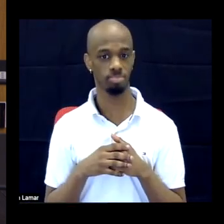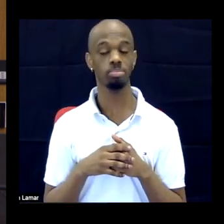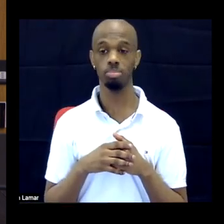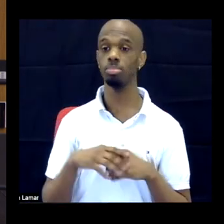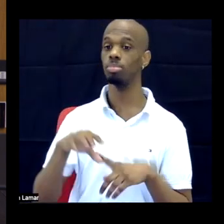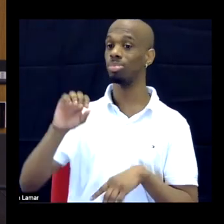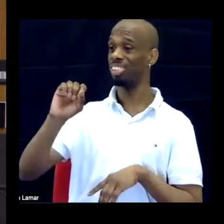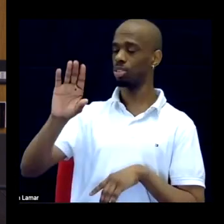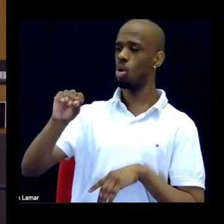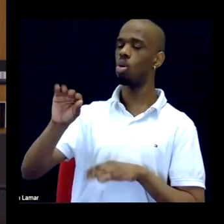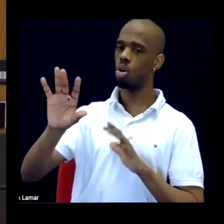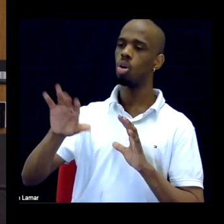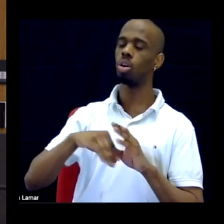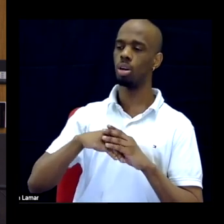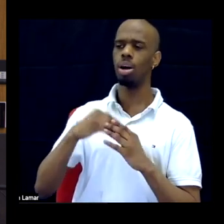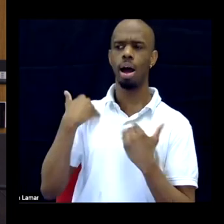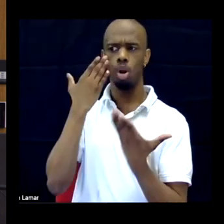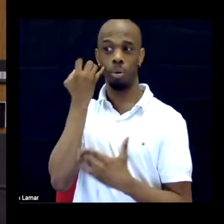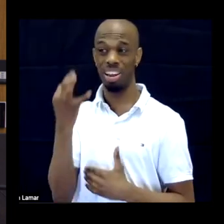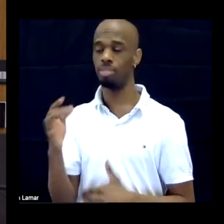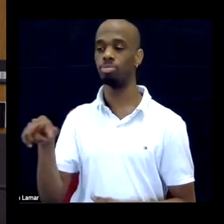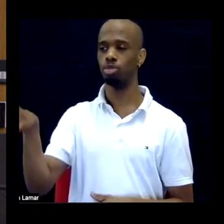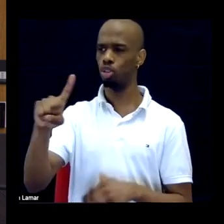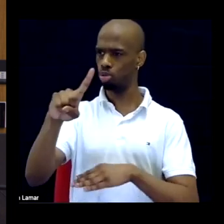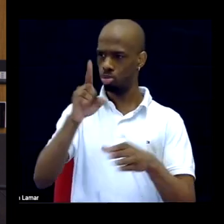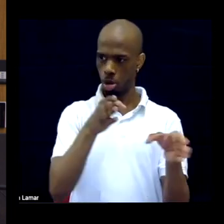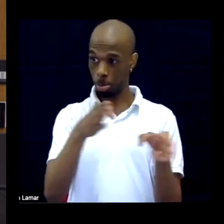kind of elegant through line, and I don't know if you intended this, but the praxis